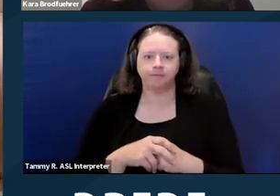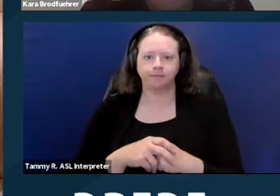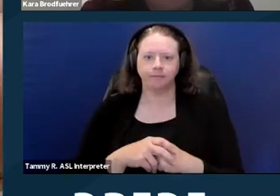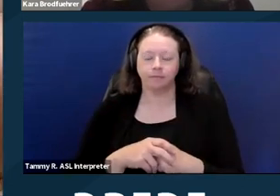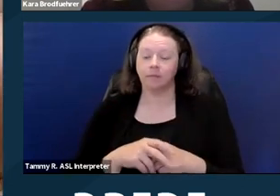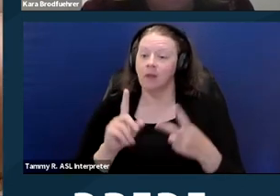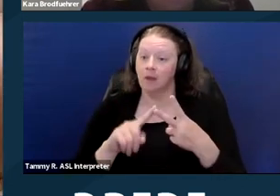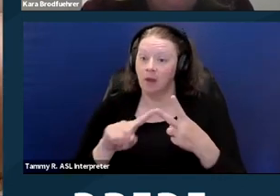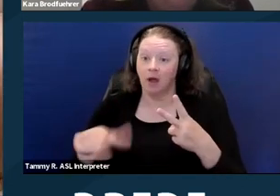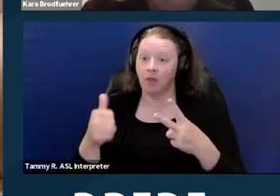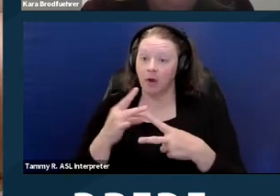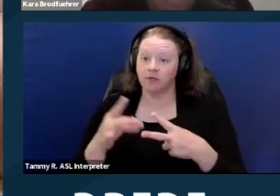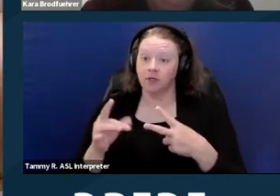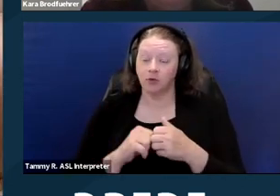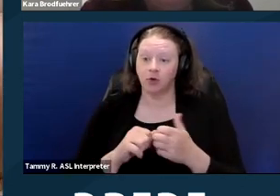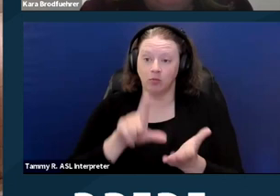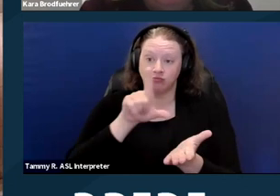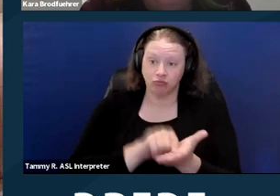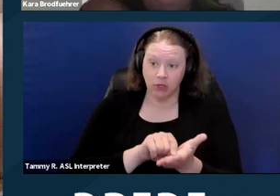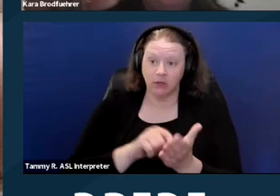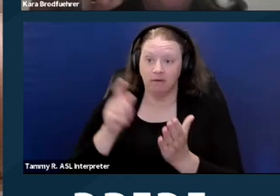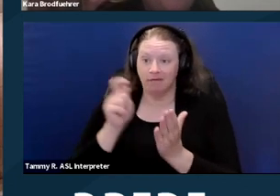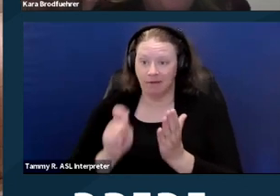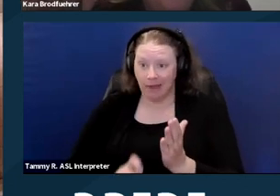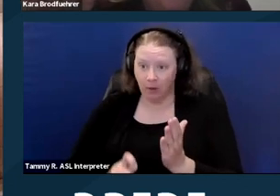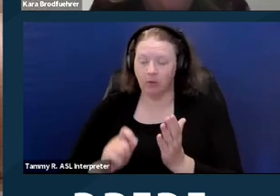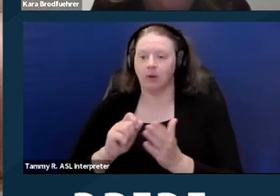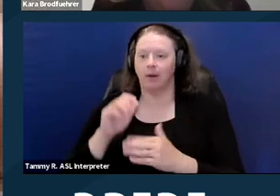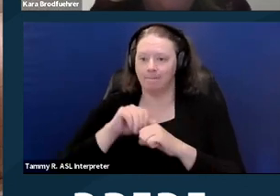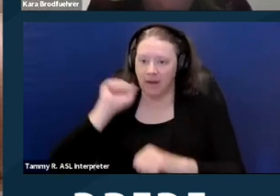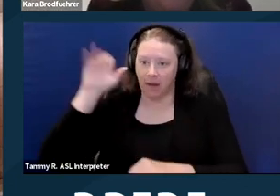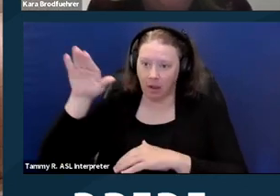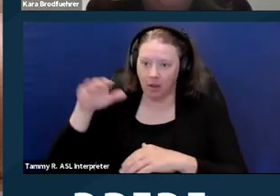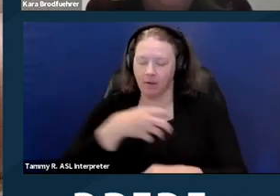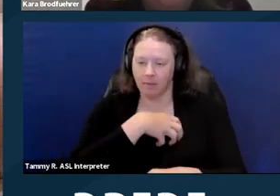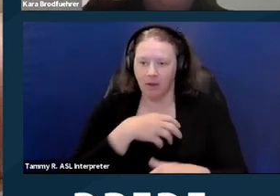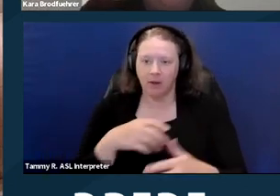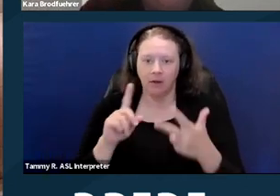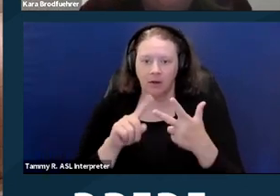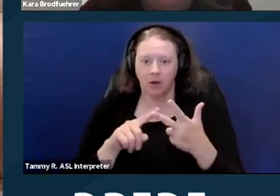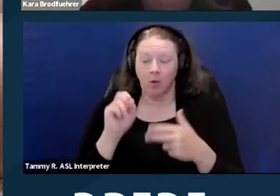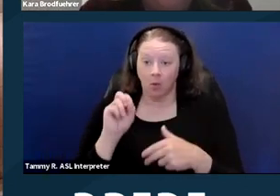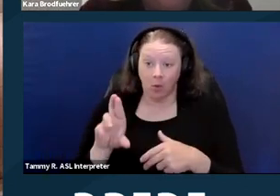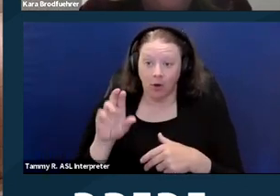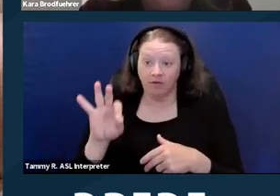You can also print and mail a complaint, or if you need an accommodation.